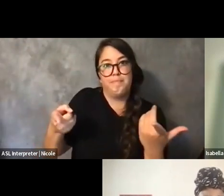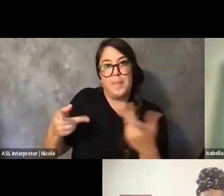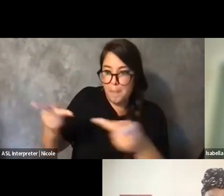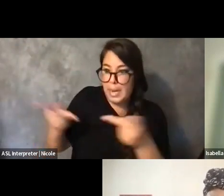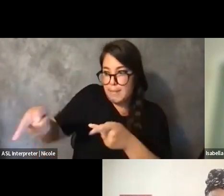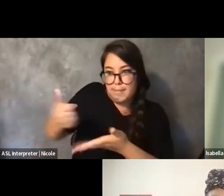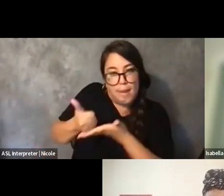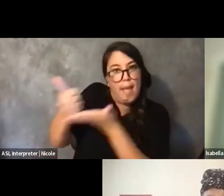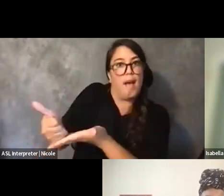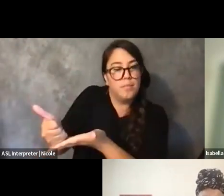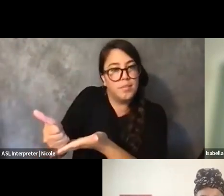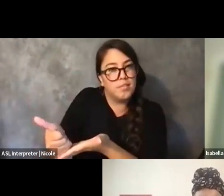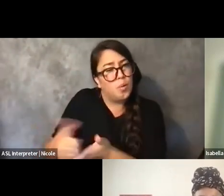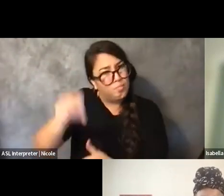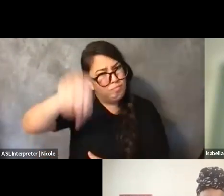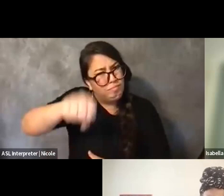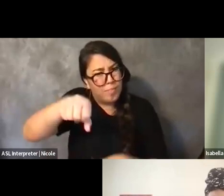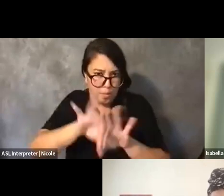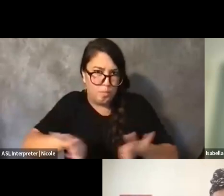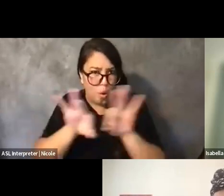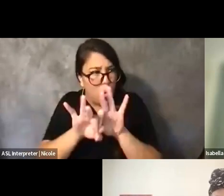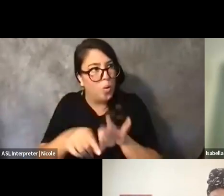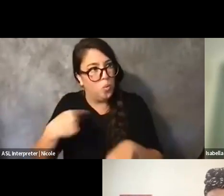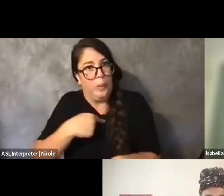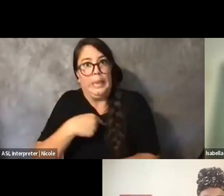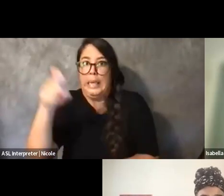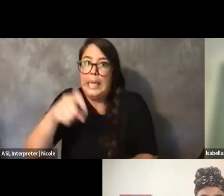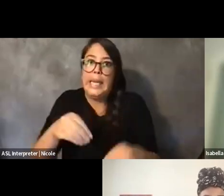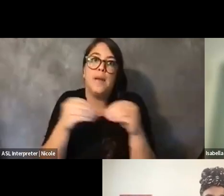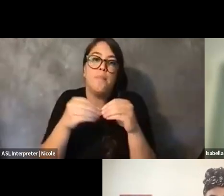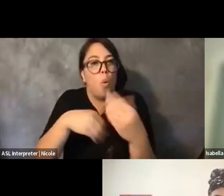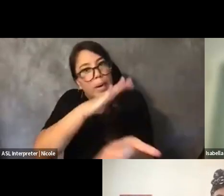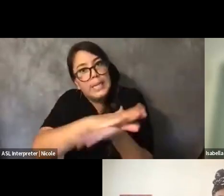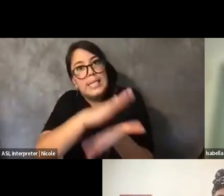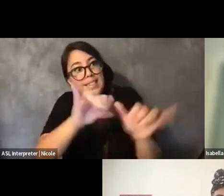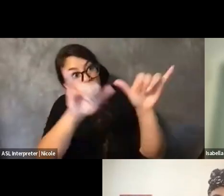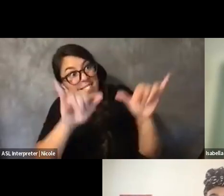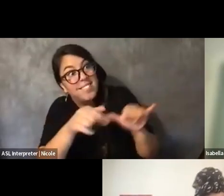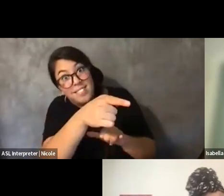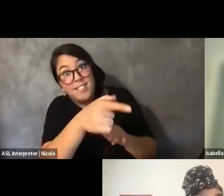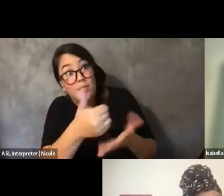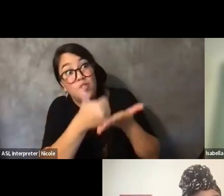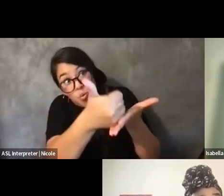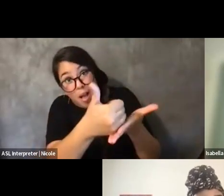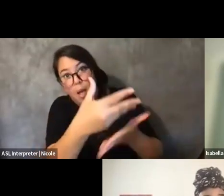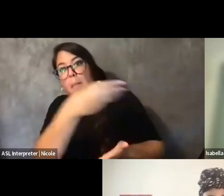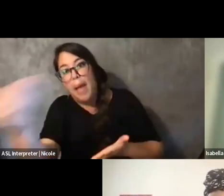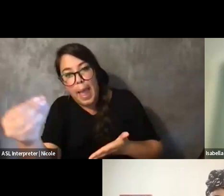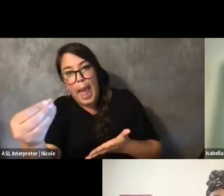So there is definitely a need for these institutions and even more so, a need for them to get out of our way.